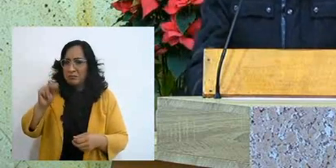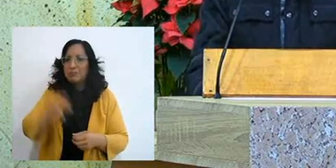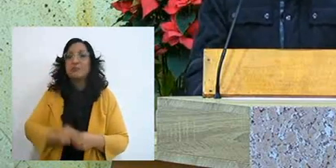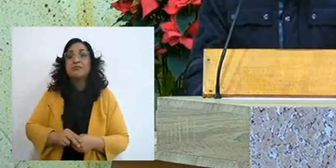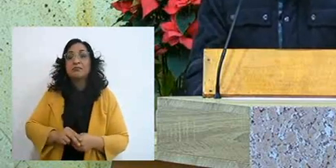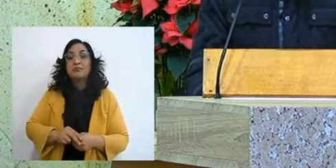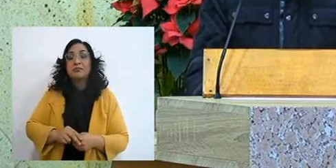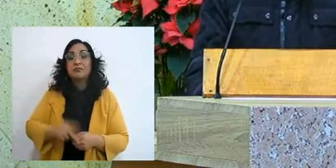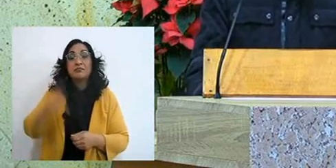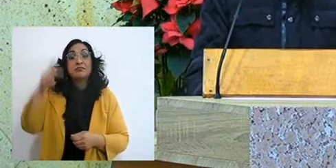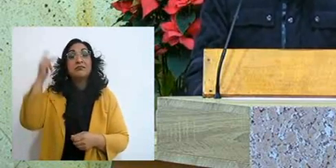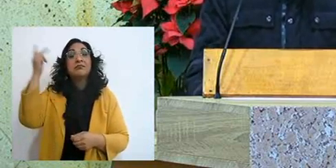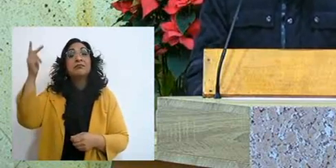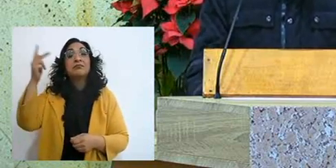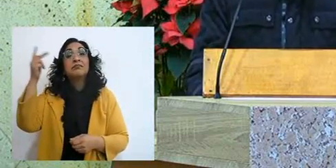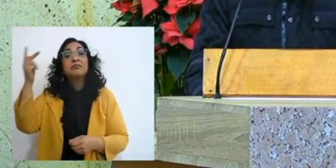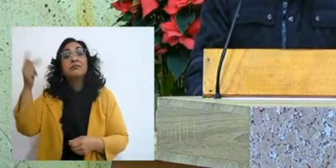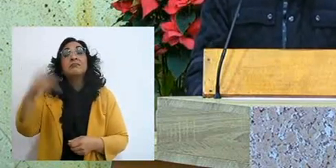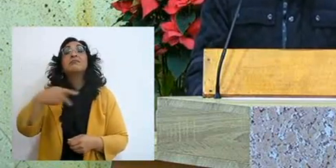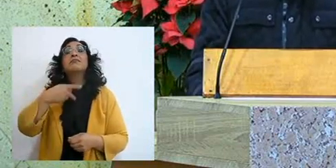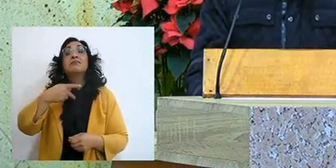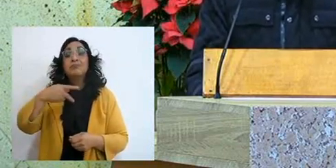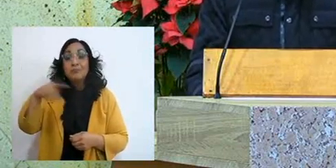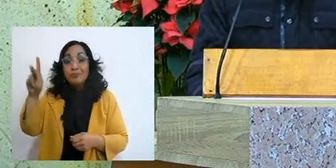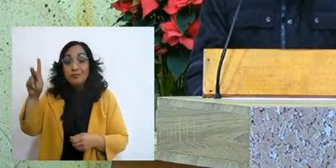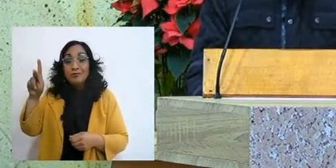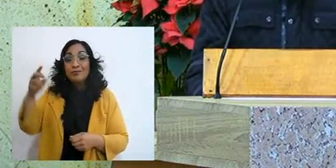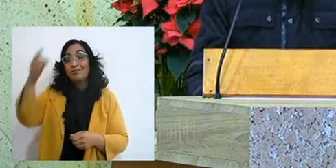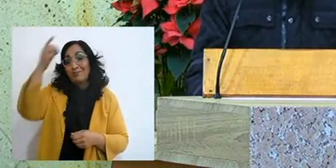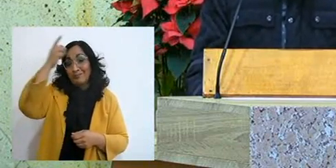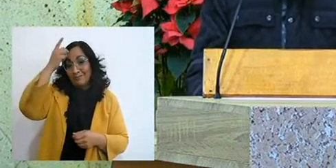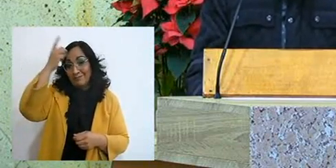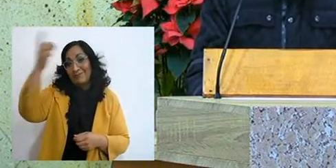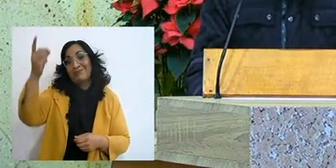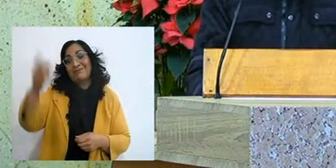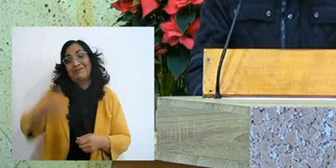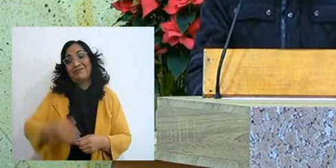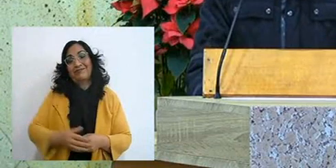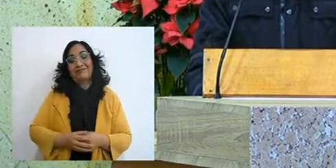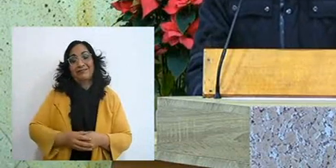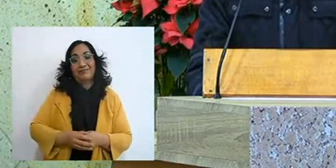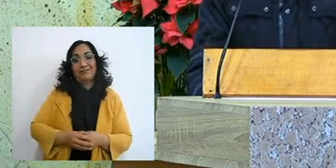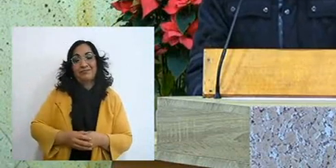but it is to the people, his people, to the people of God,